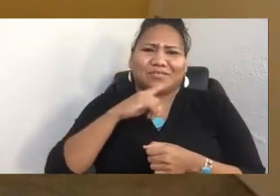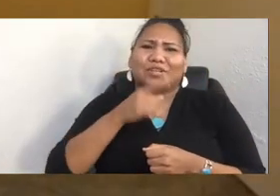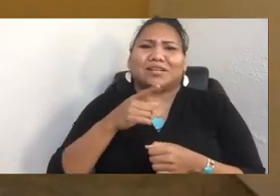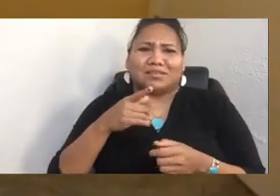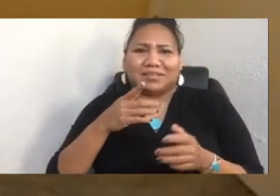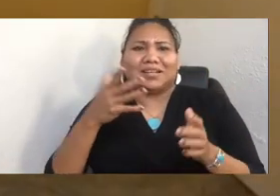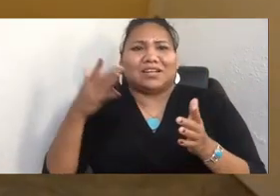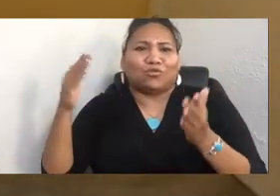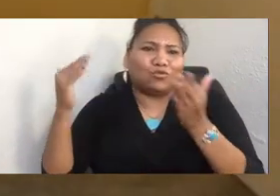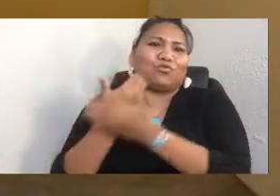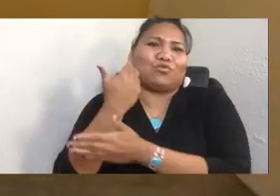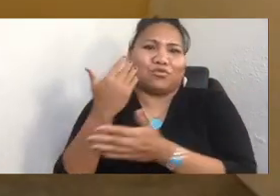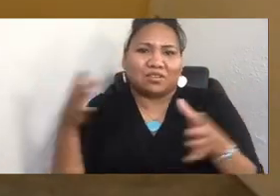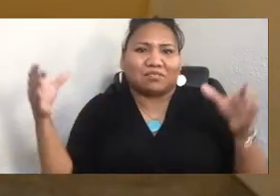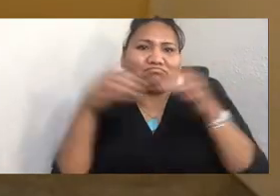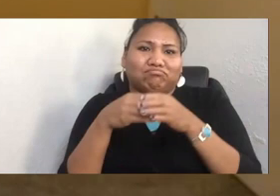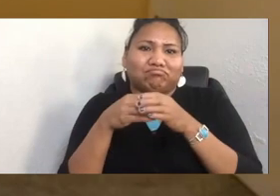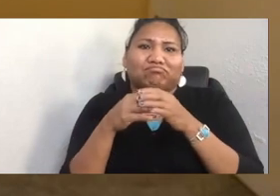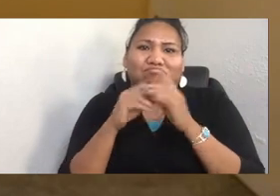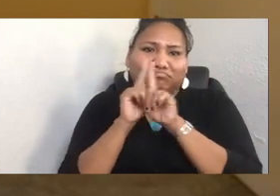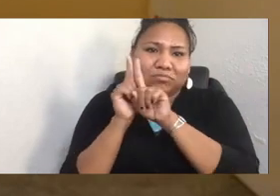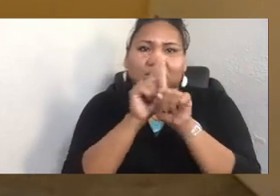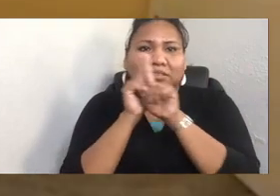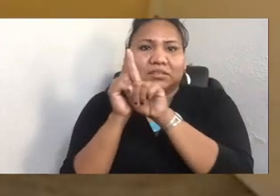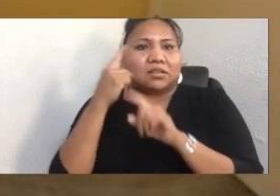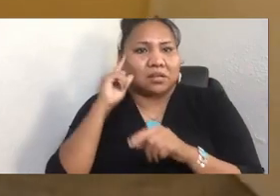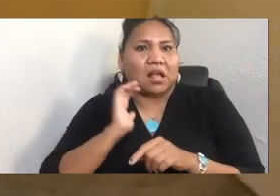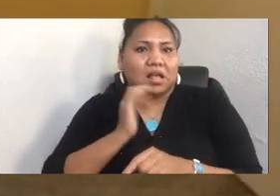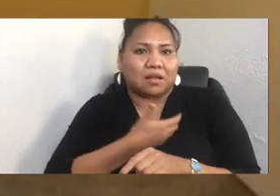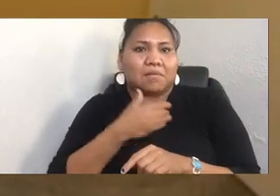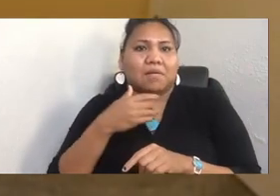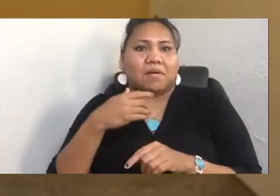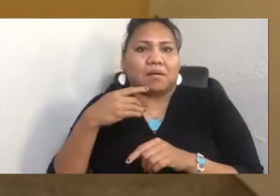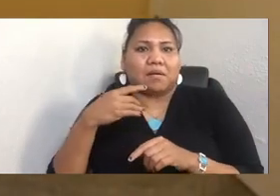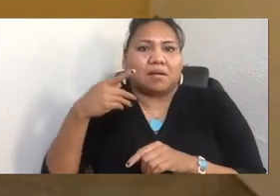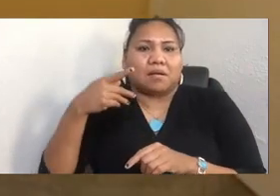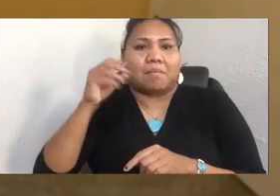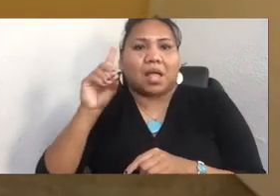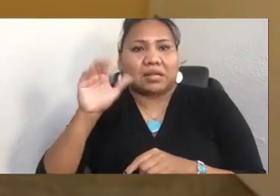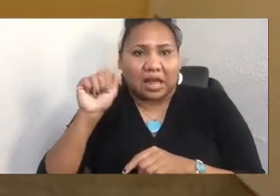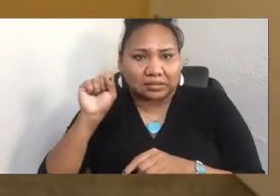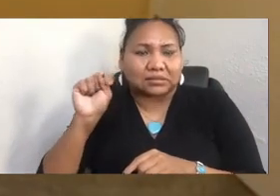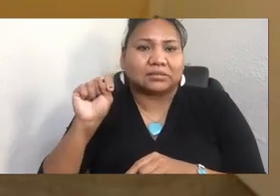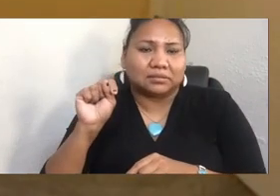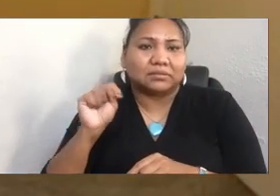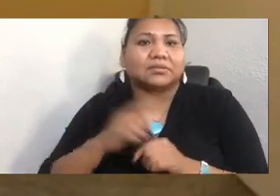every semester for our podcast. And we take on two interns a year for Project 562